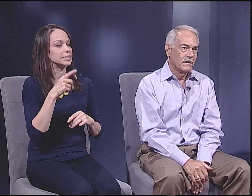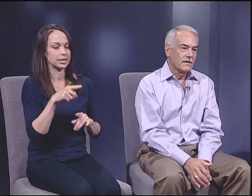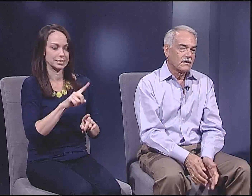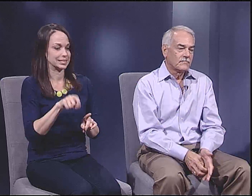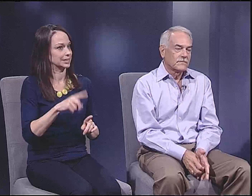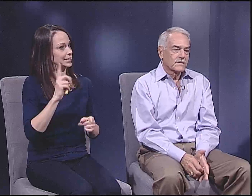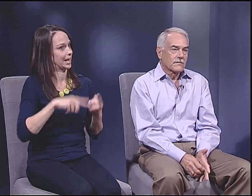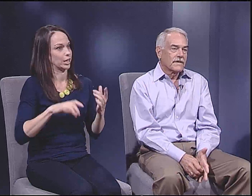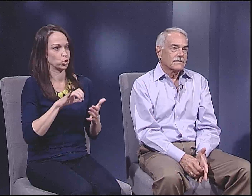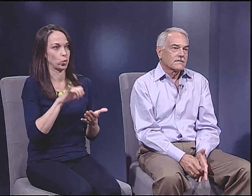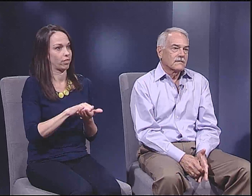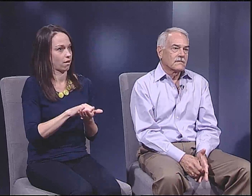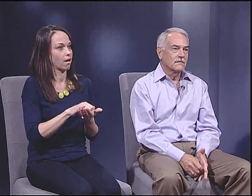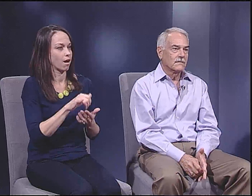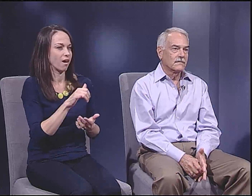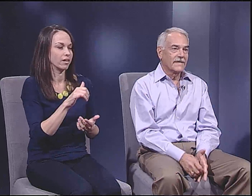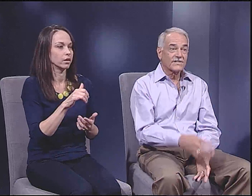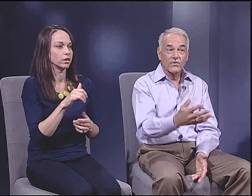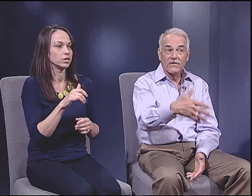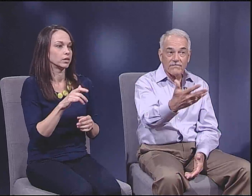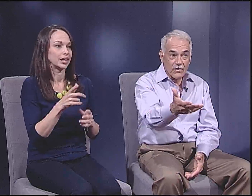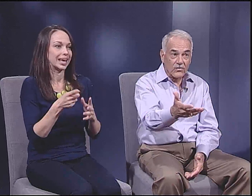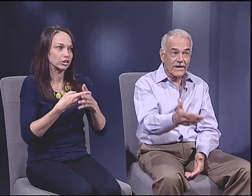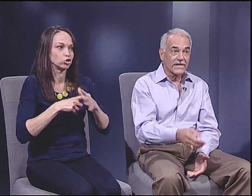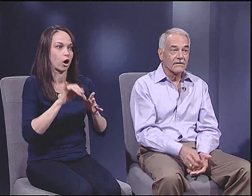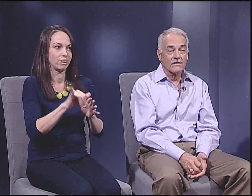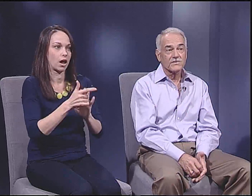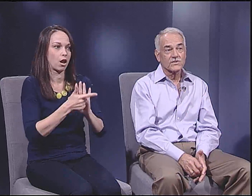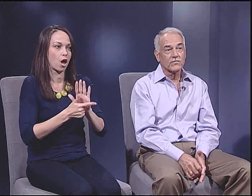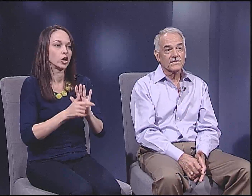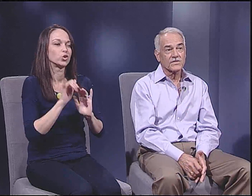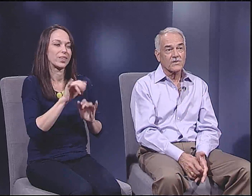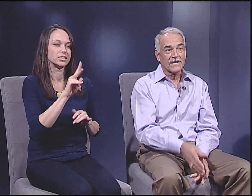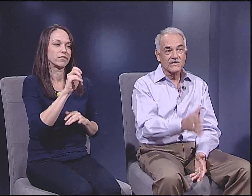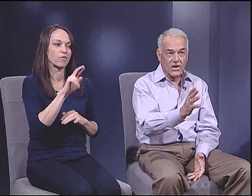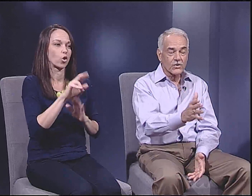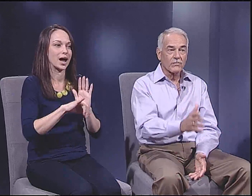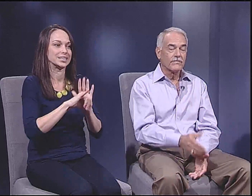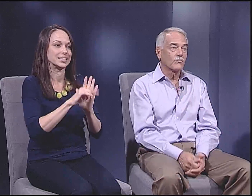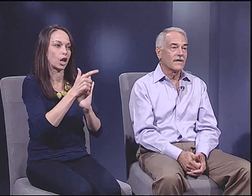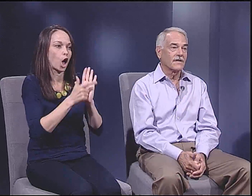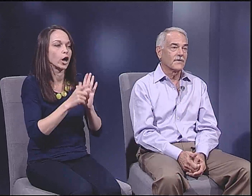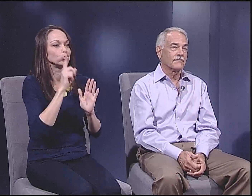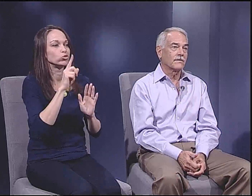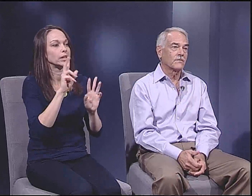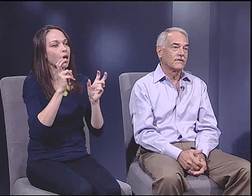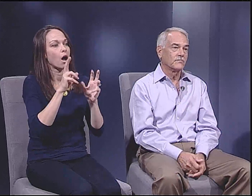So, that's what the voter ID law situation is right now. It's under review right now by the Federal government.